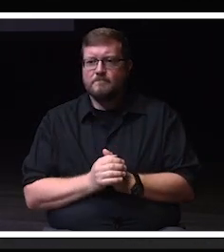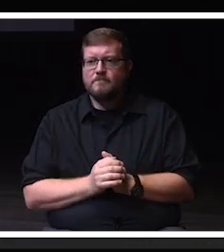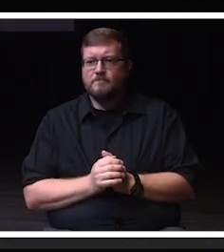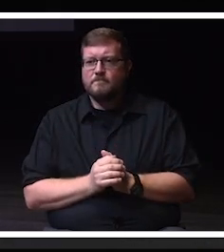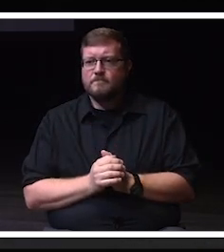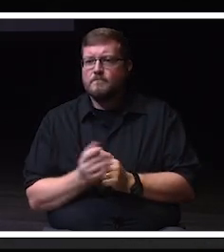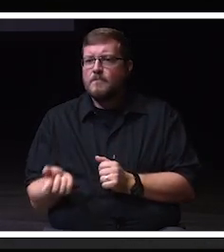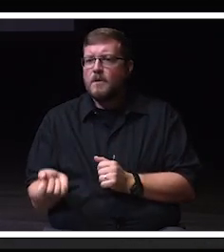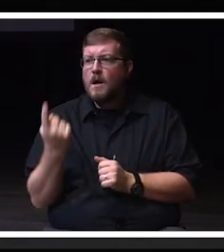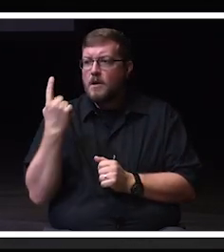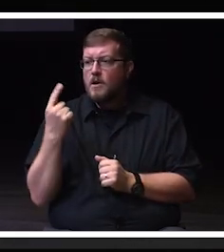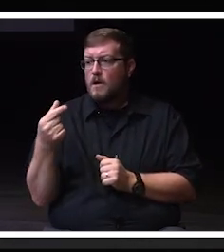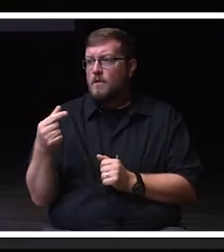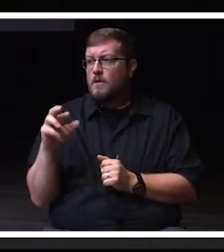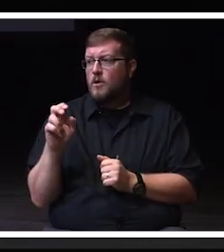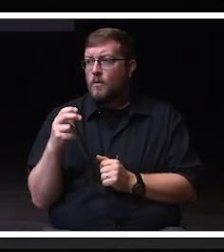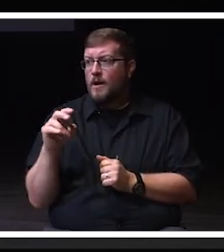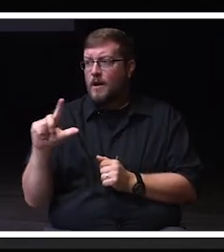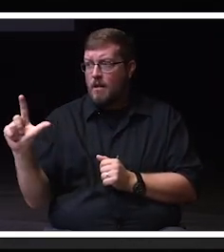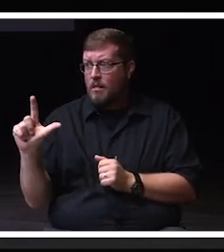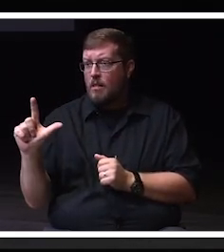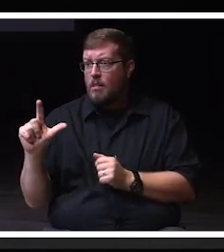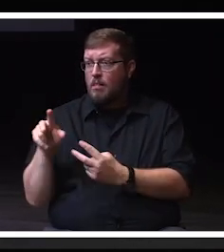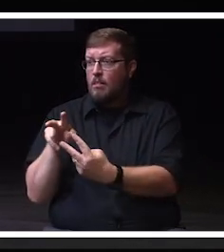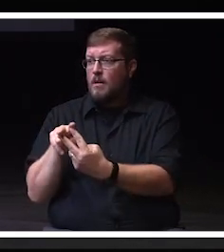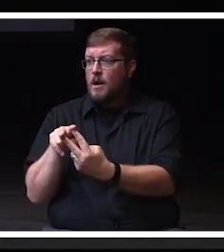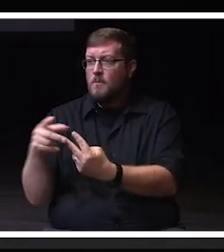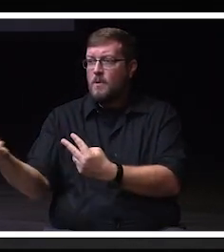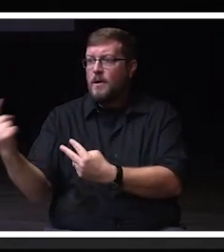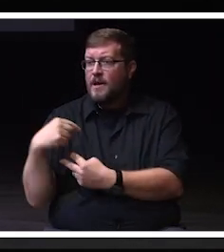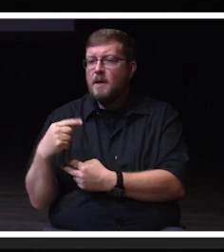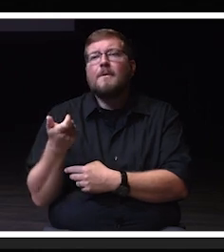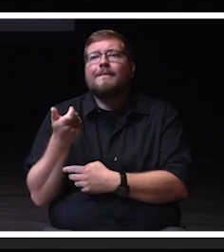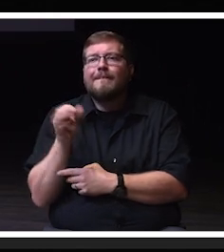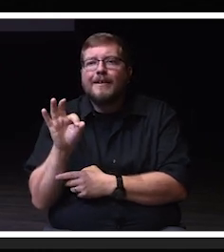The Greenhills came to our community in 1962.